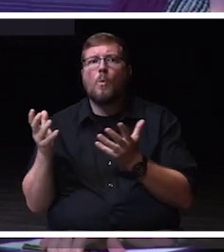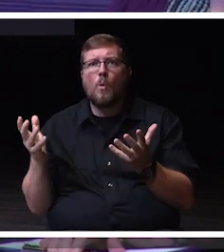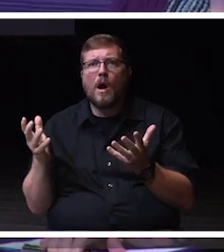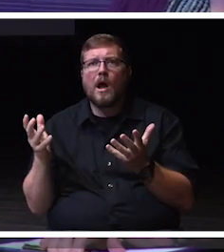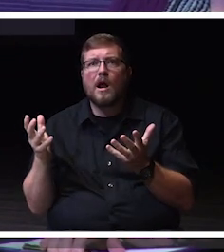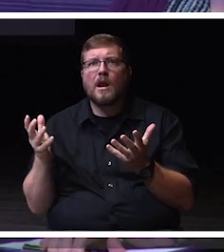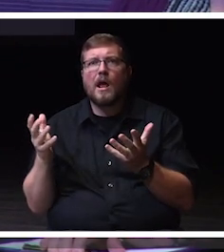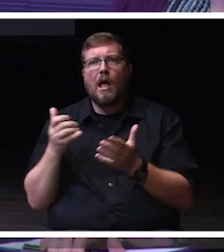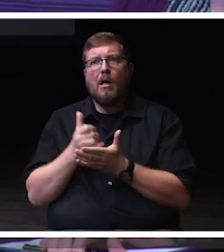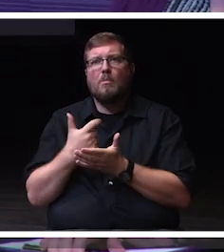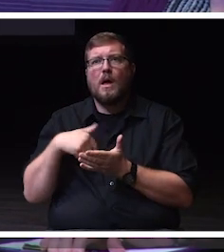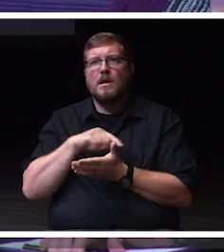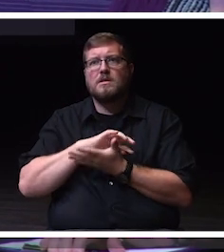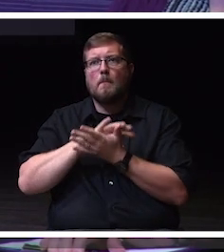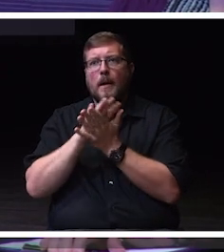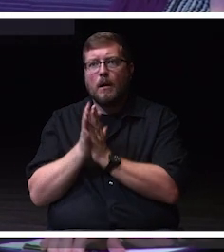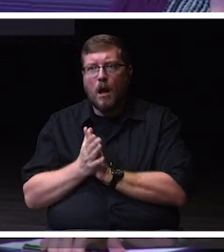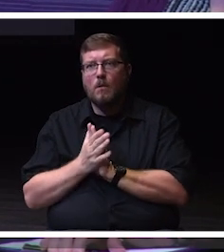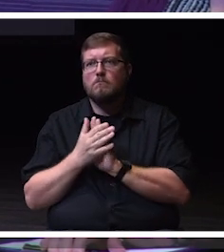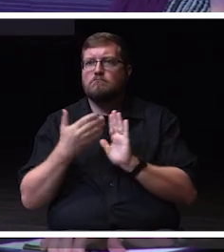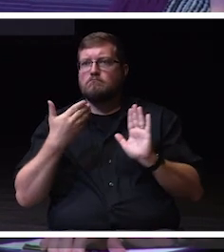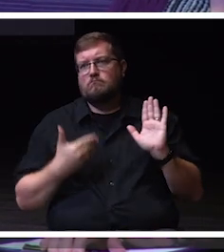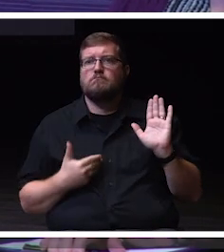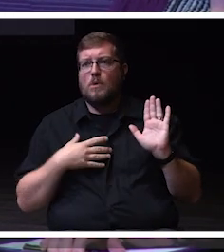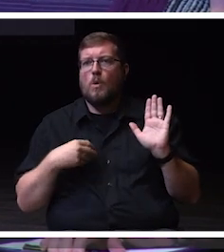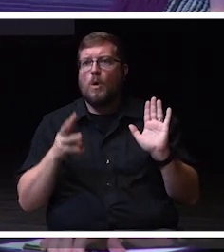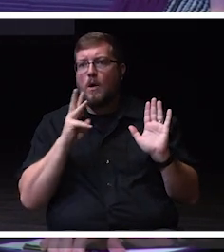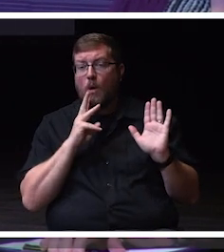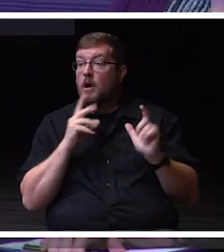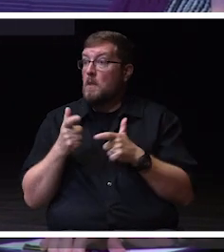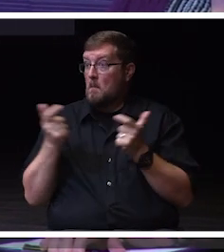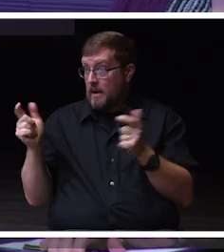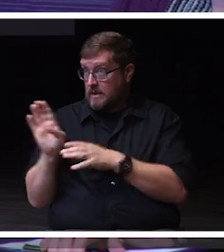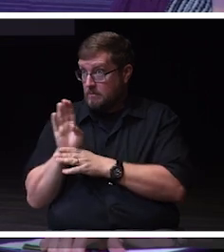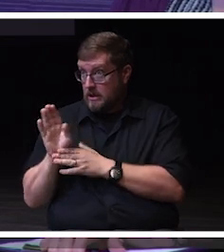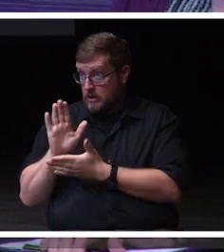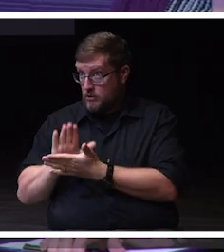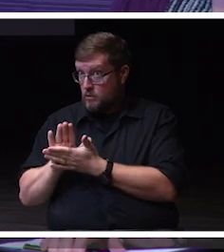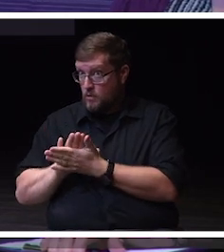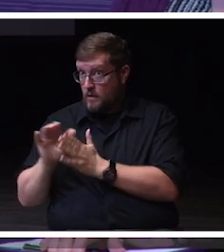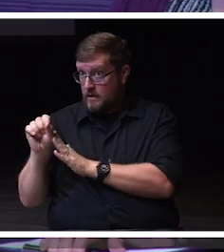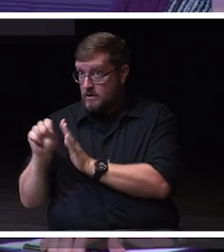Bid being the largest business school in the state of Wisconsin or the only comprehensive